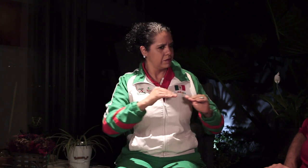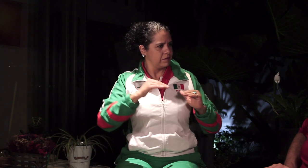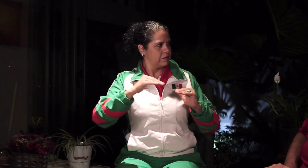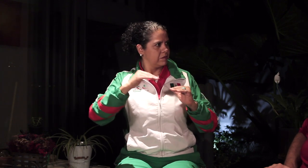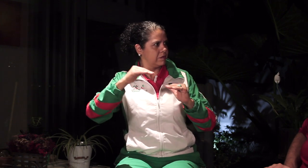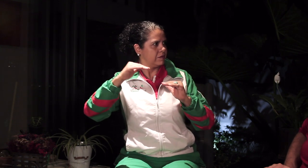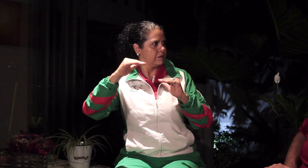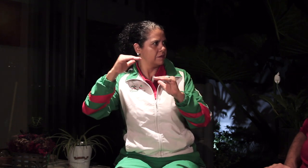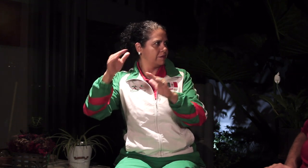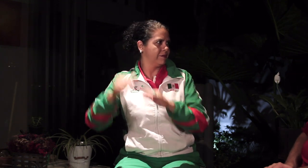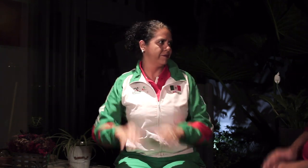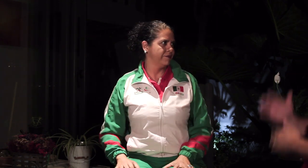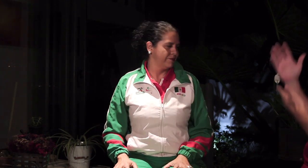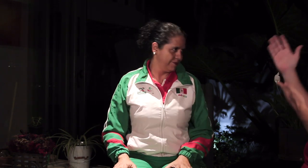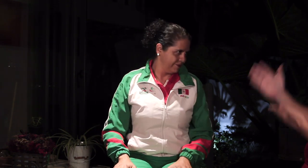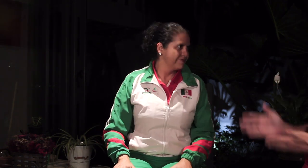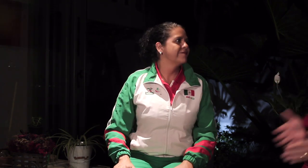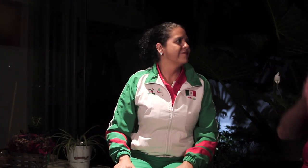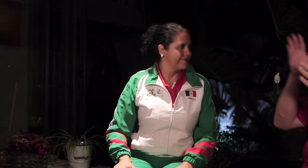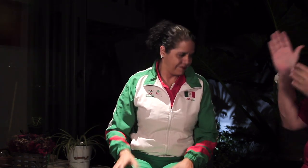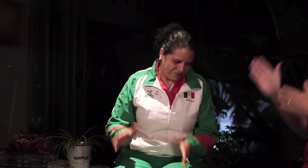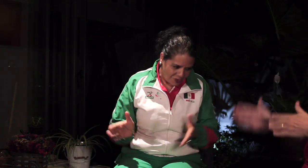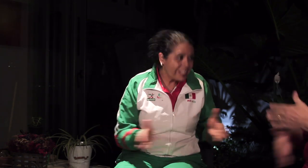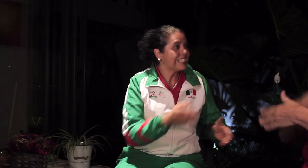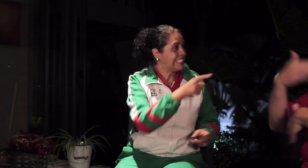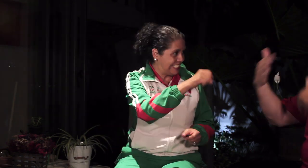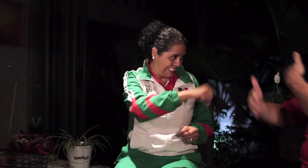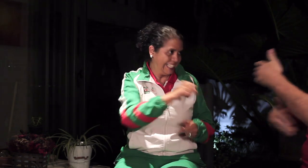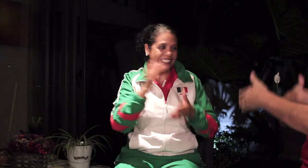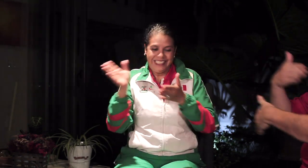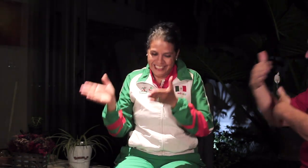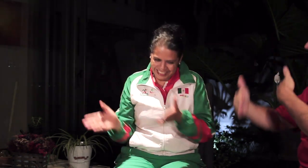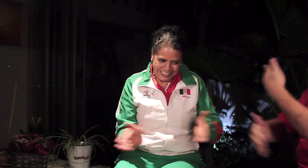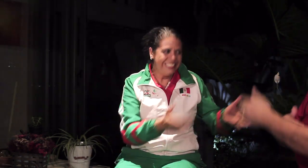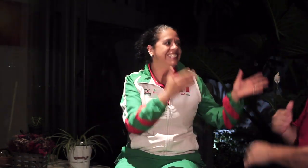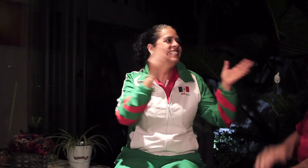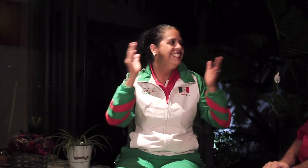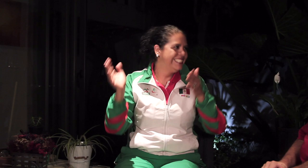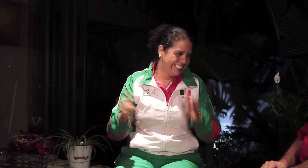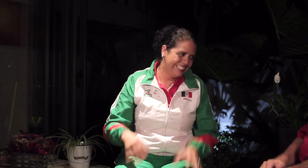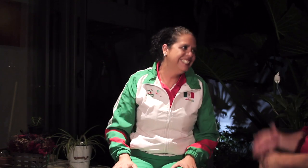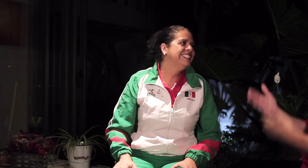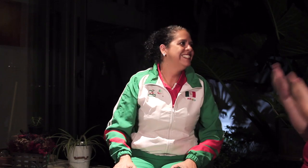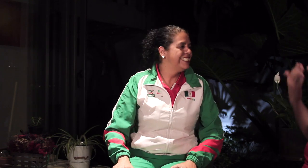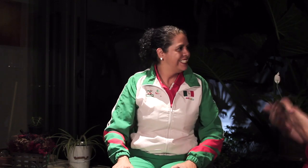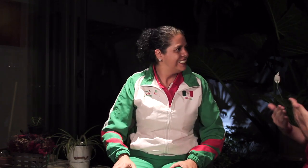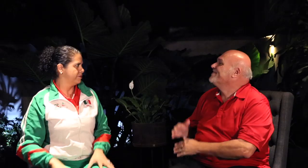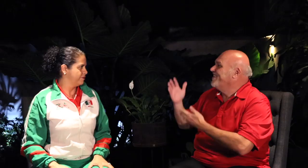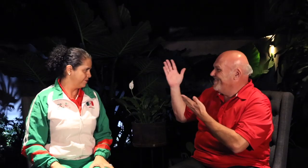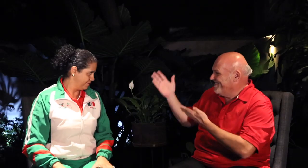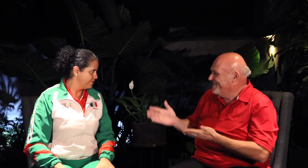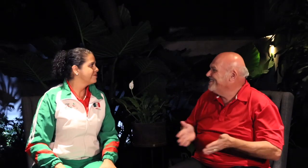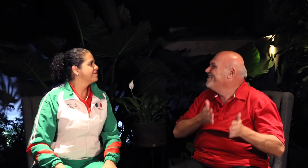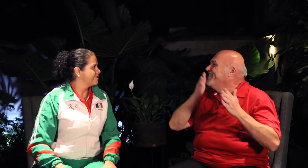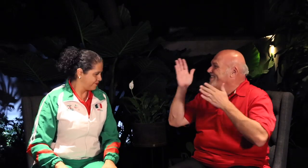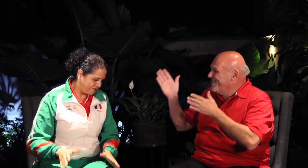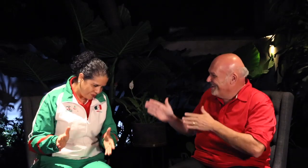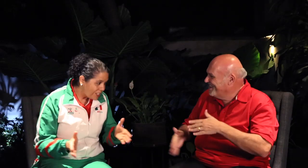We grow older and we bring in younger ones and we go.